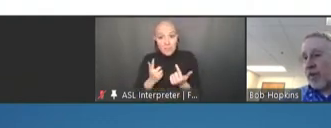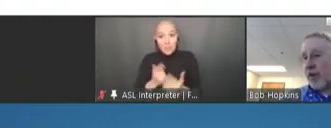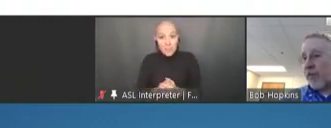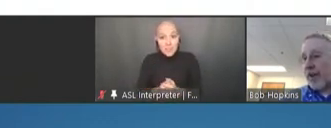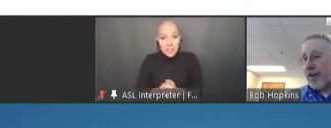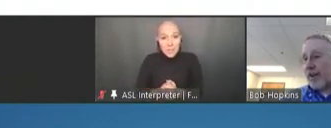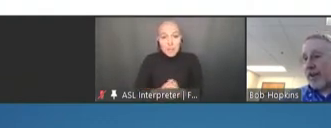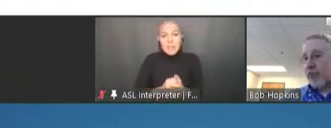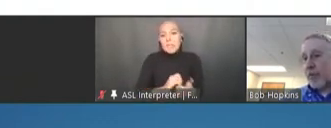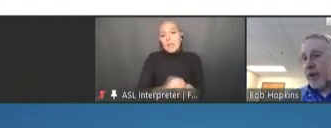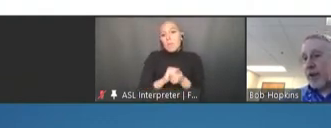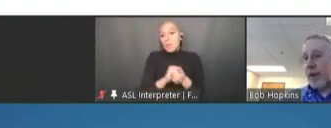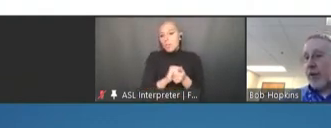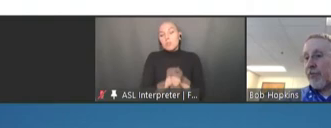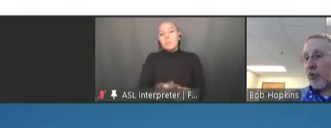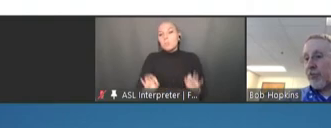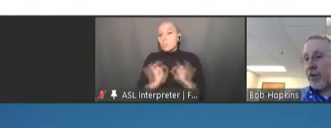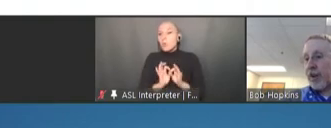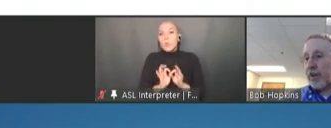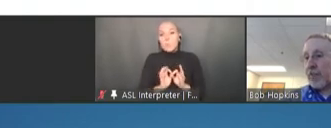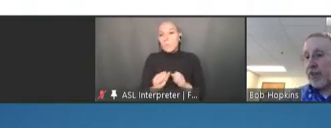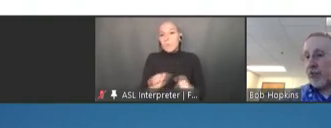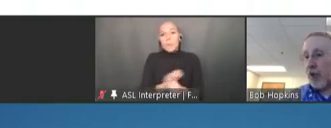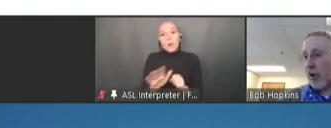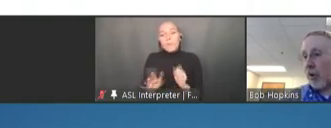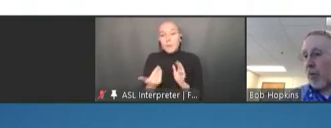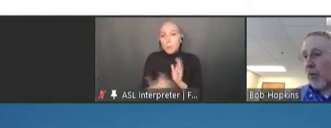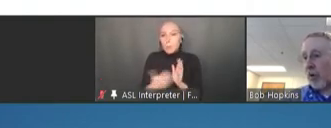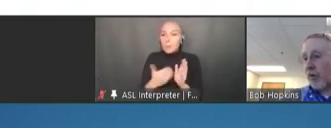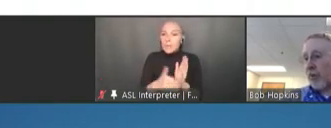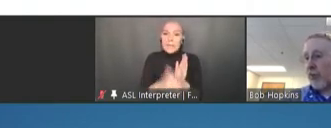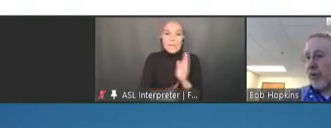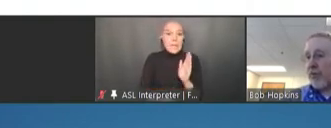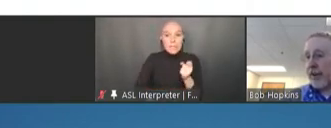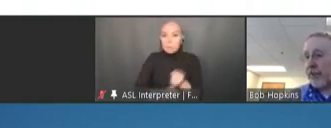COVID-19 has repeatedly reinforced the need to be a strong global partner if we're to effectively